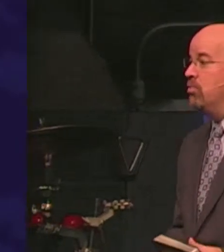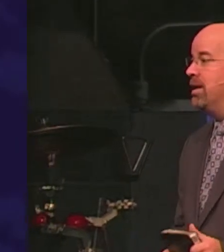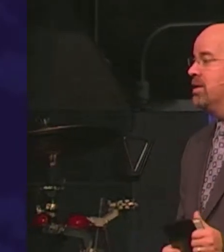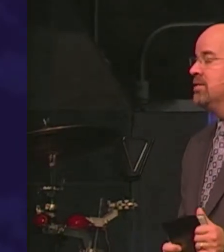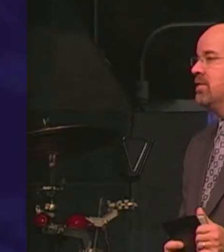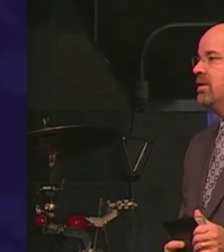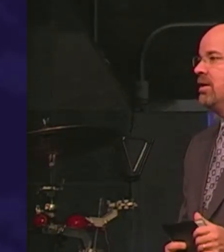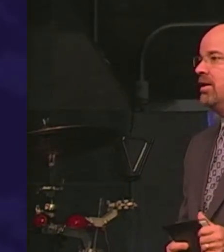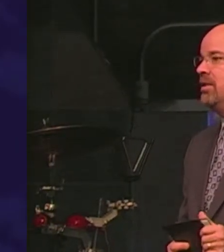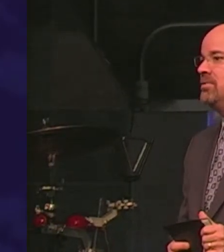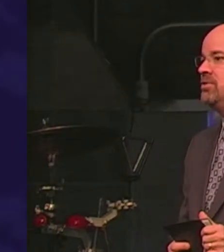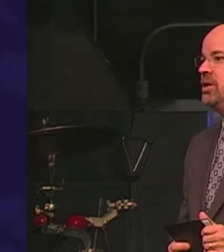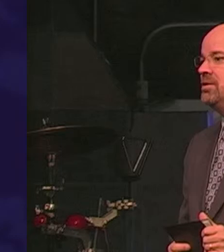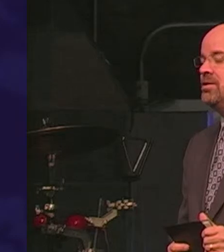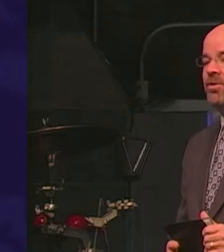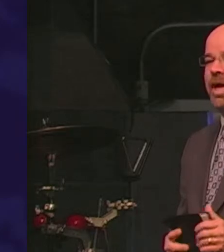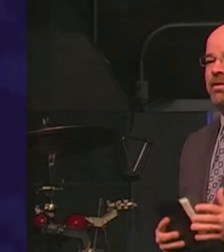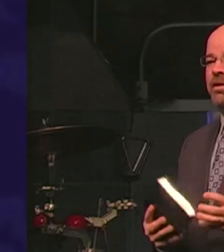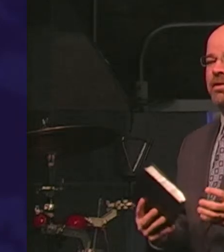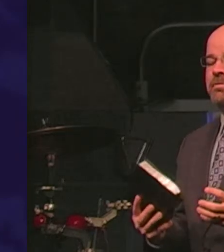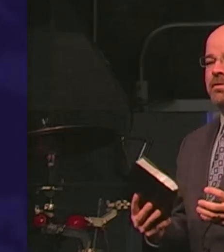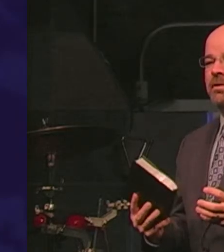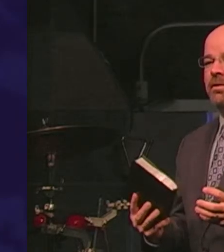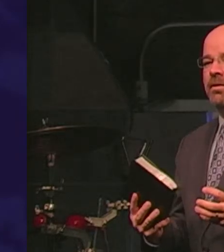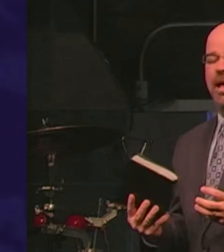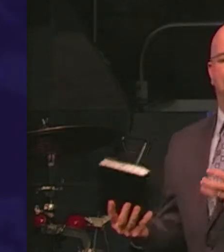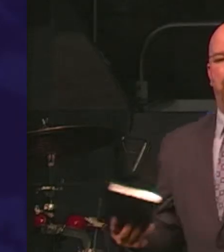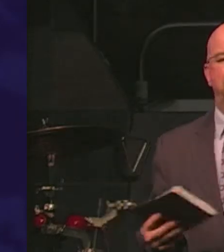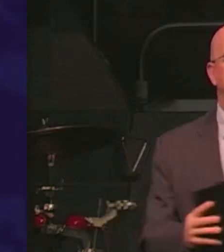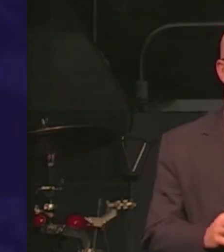because of the the claims of Jesus and so that question